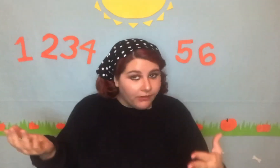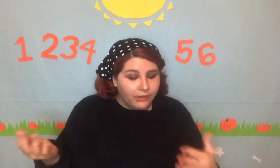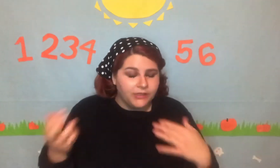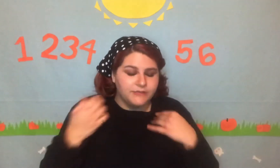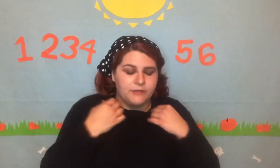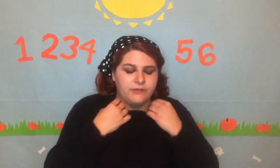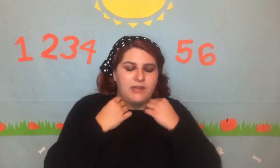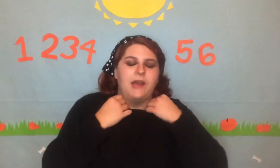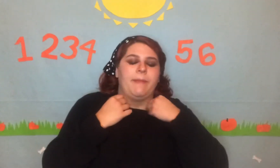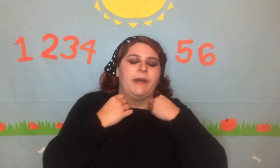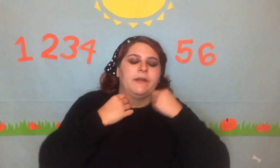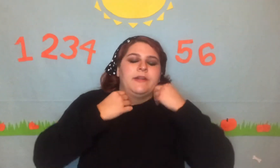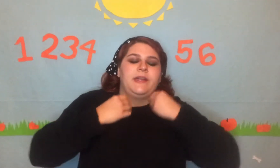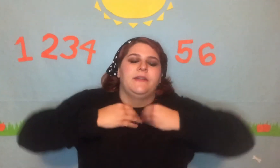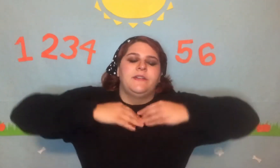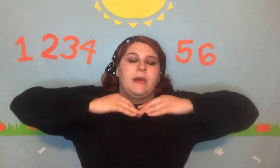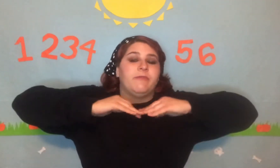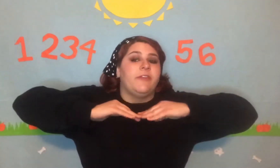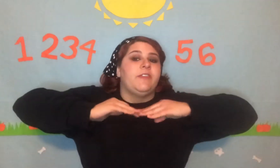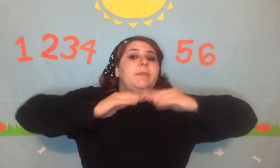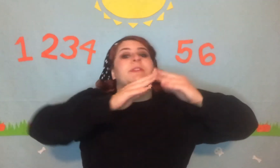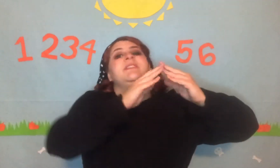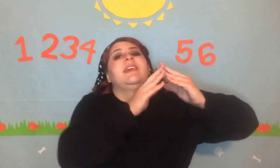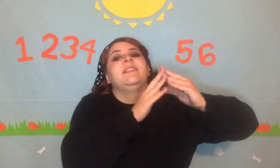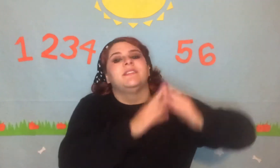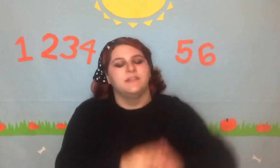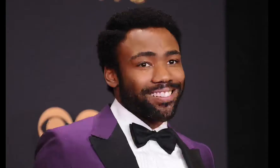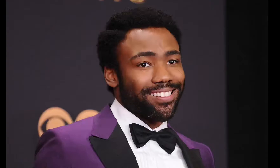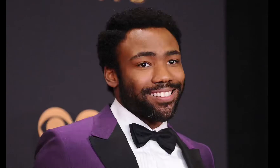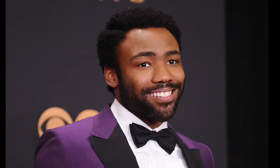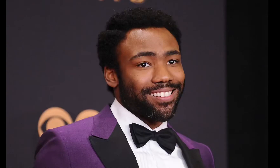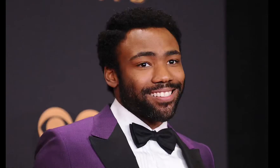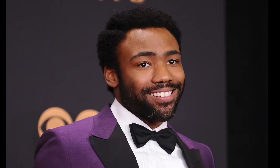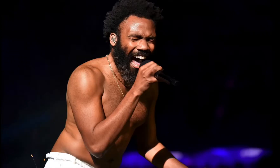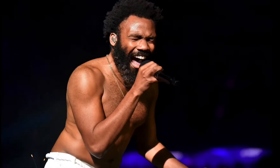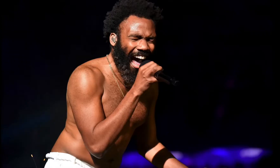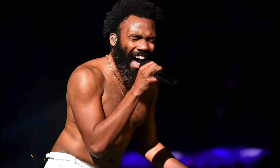it so it's automatically in the top 50 percent. (Leslie Jordan) "Lord have mercy I'm about to